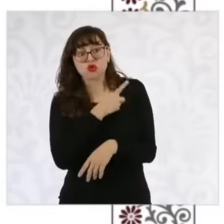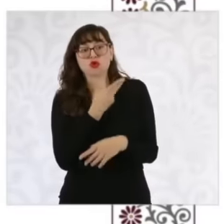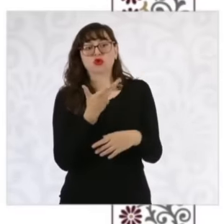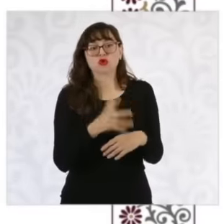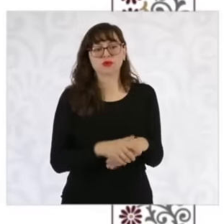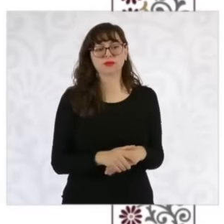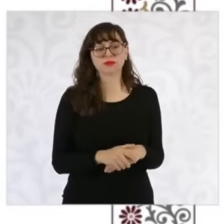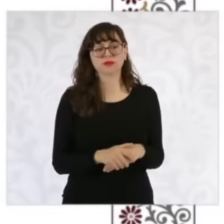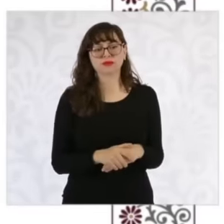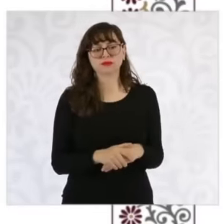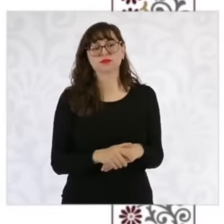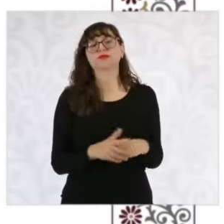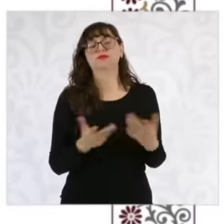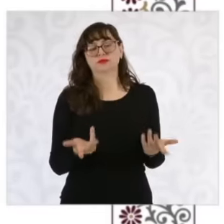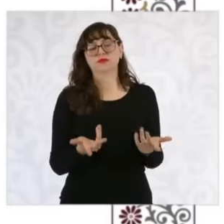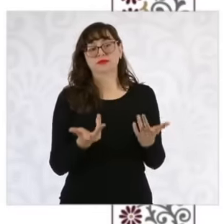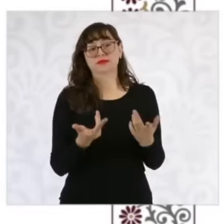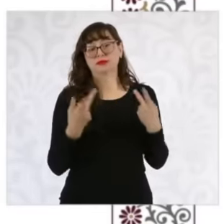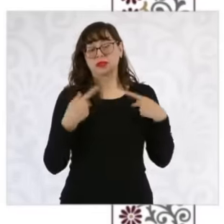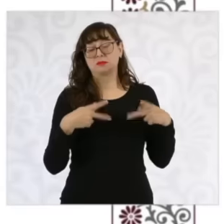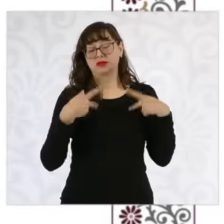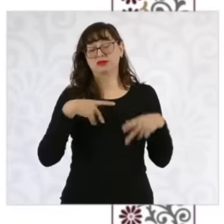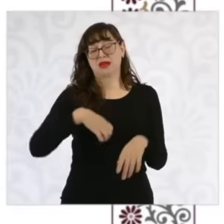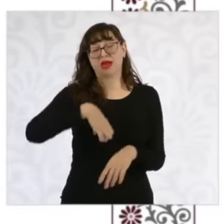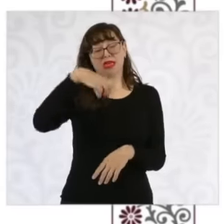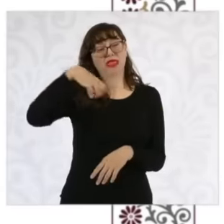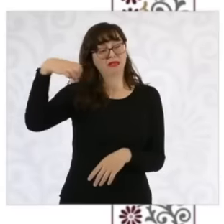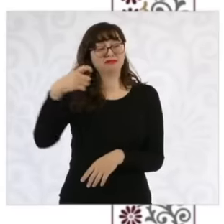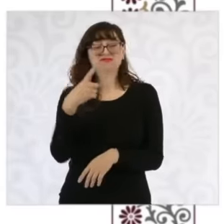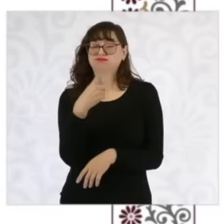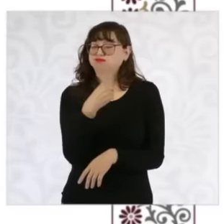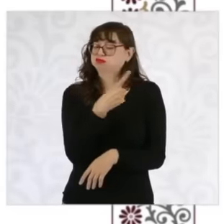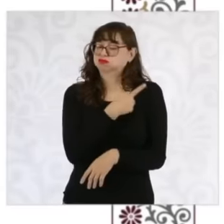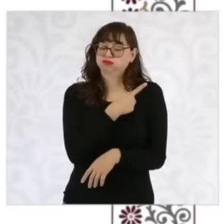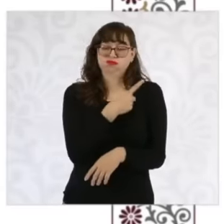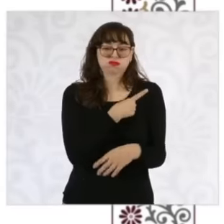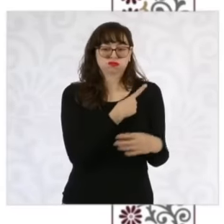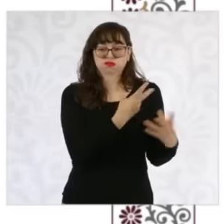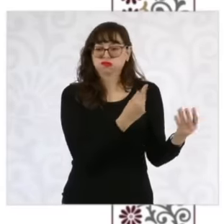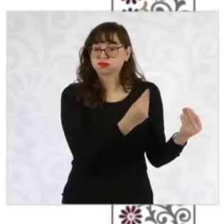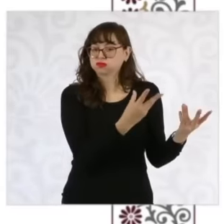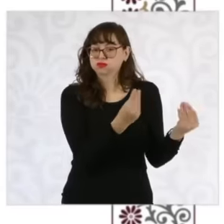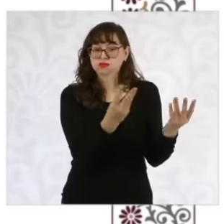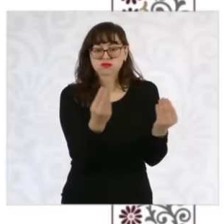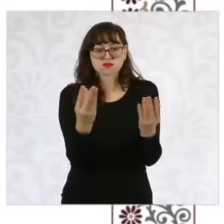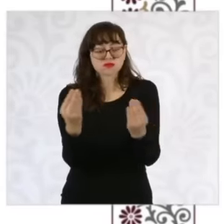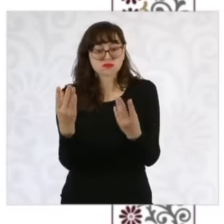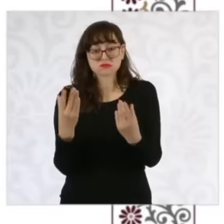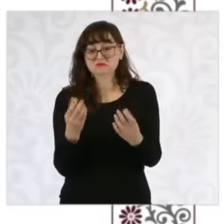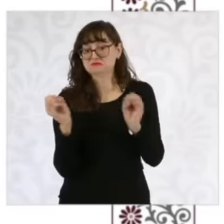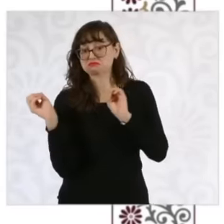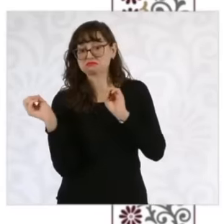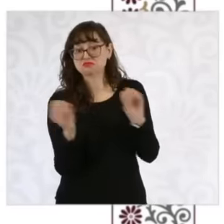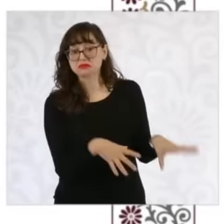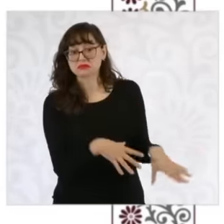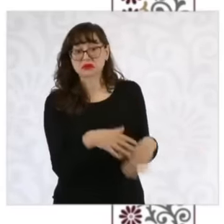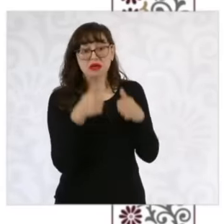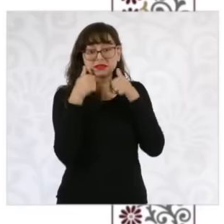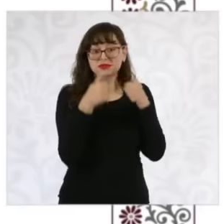found a significant number of lonely people, in a state of abandonment And that is a